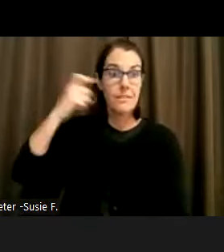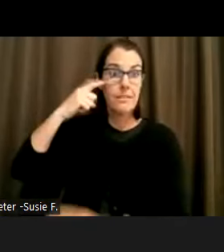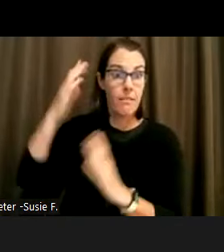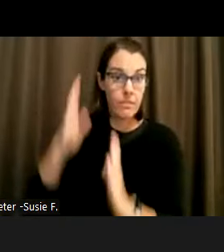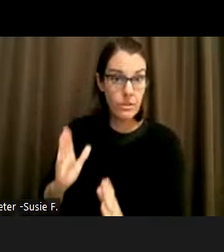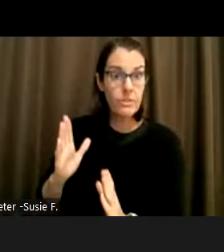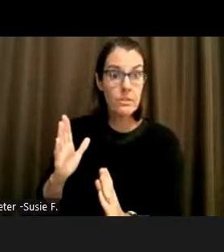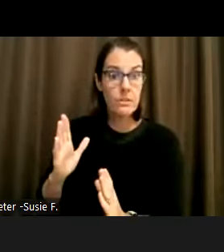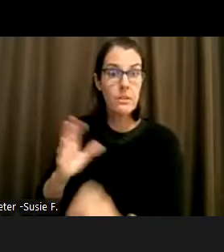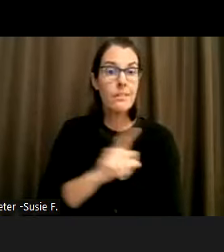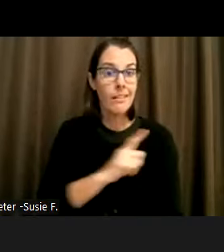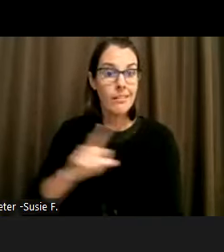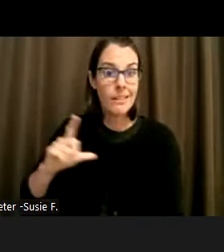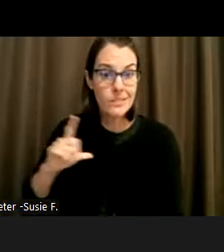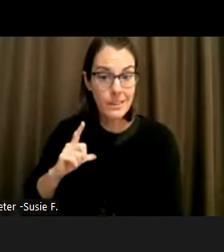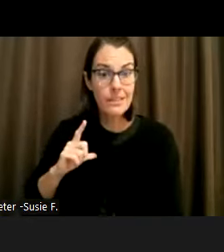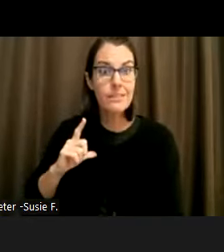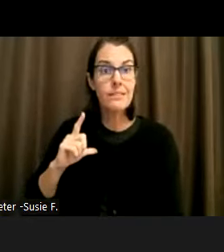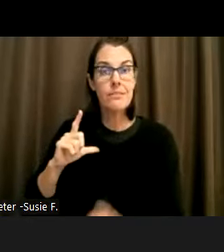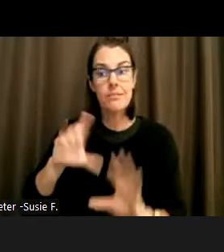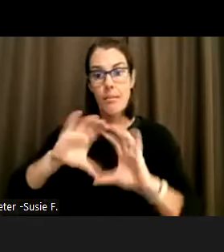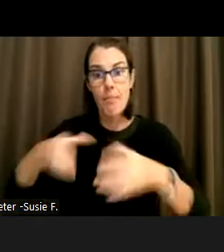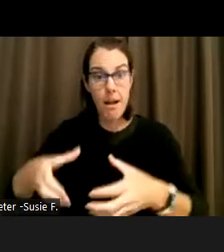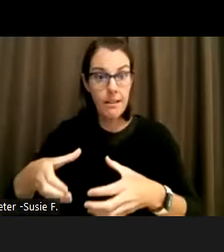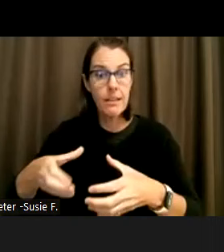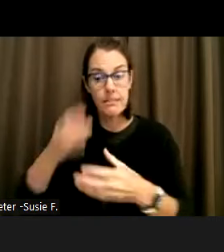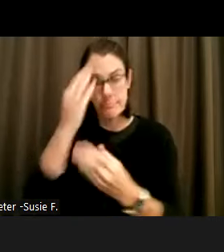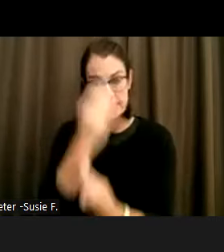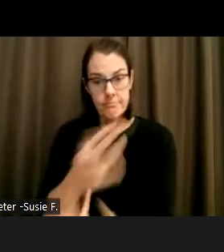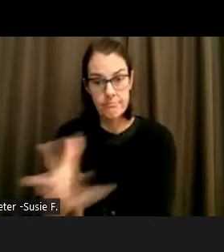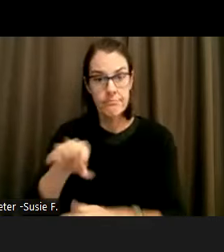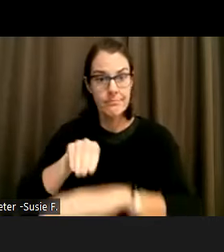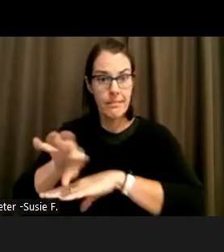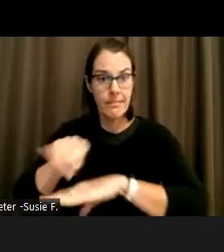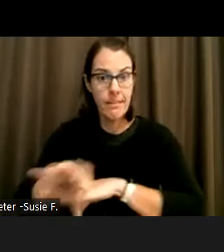the Legislative Assembly and appropriate